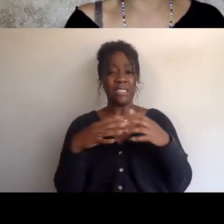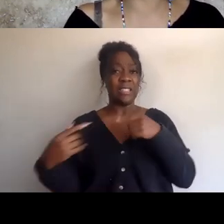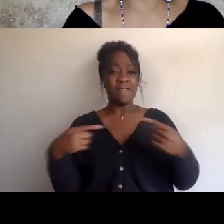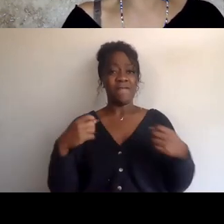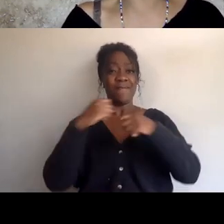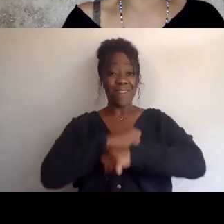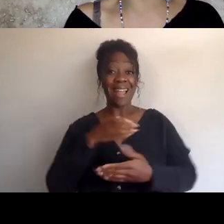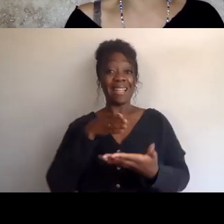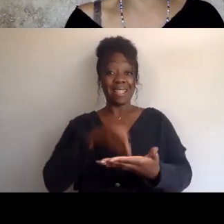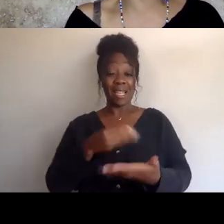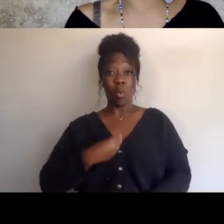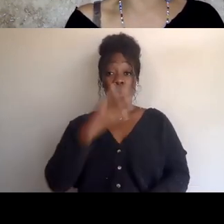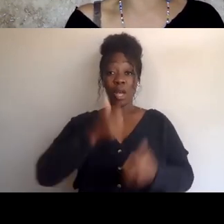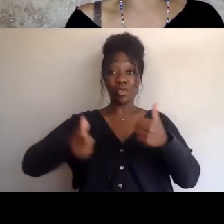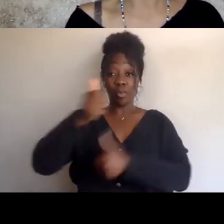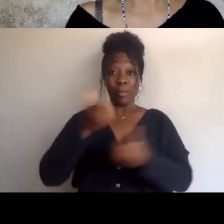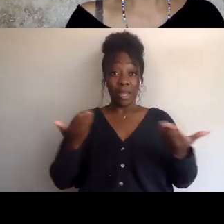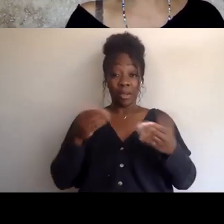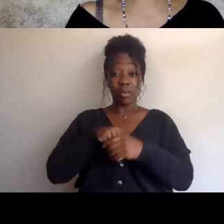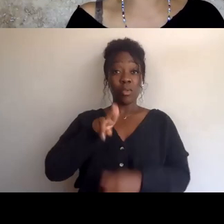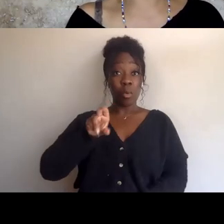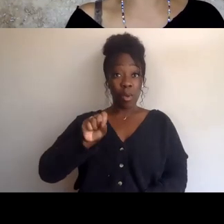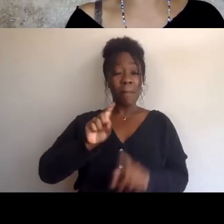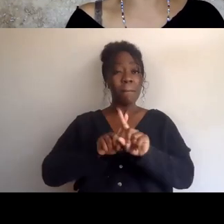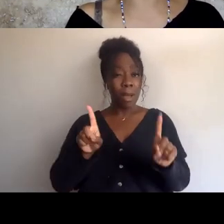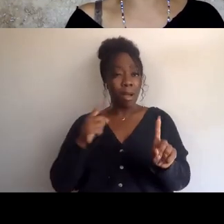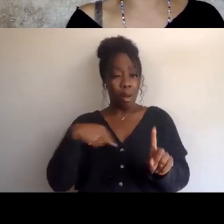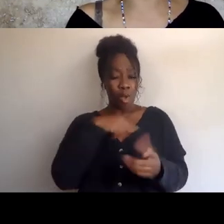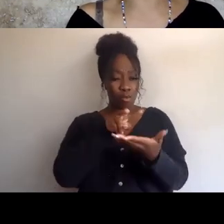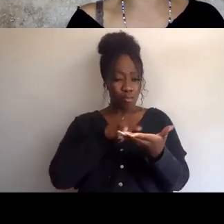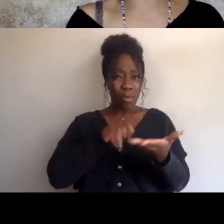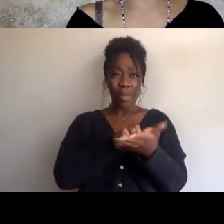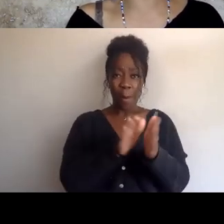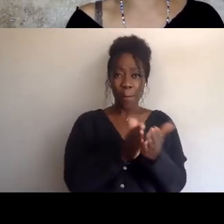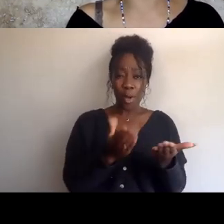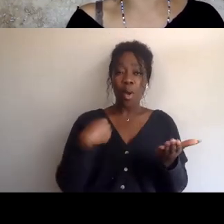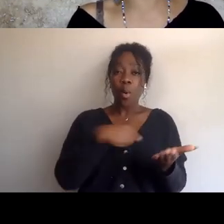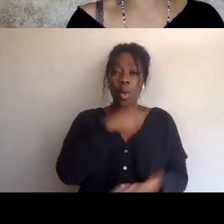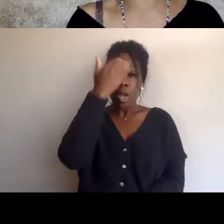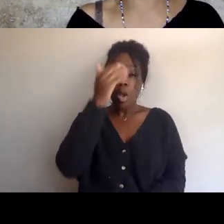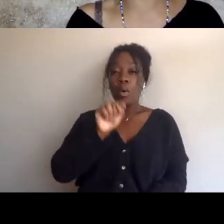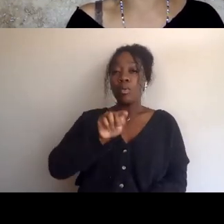but as we read through Black Power, we know that Kwame Ture and Charles Hamilton also talked